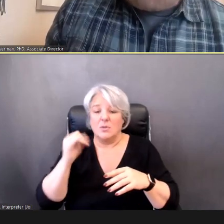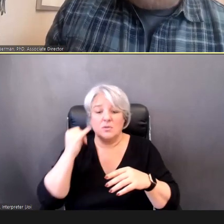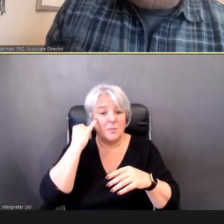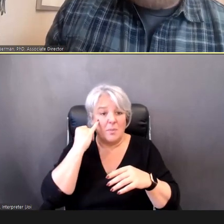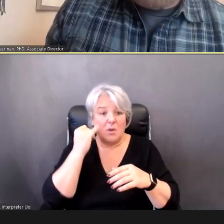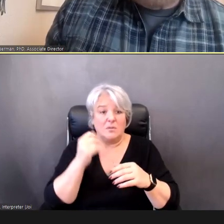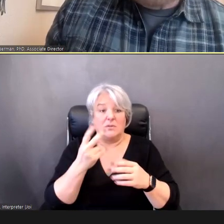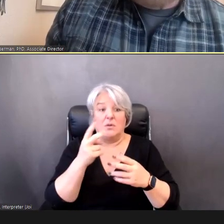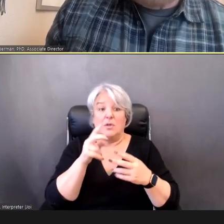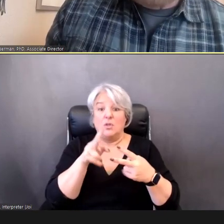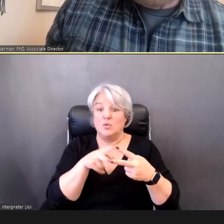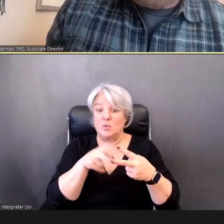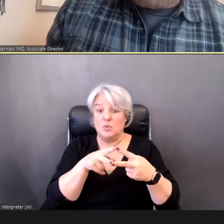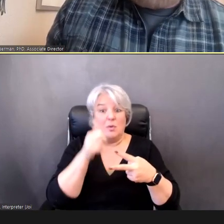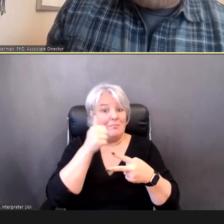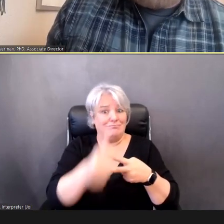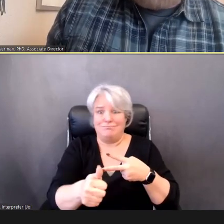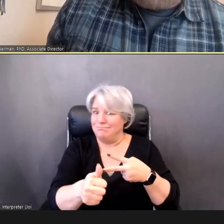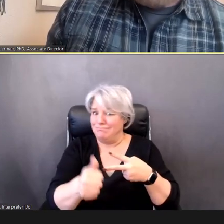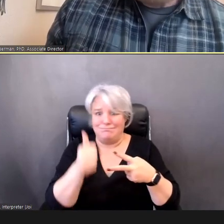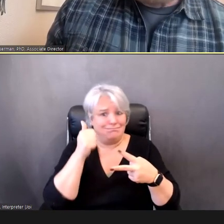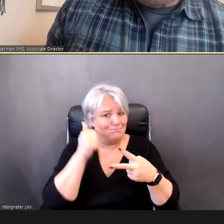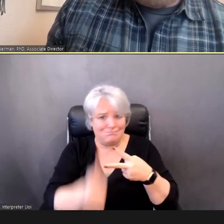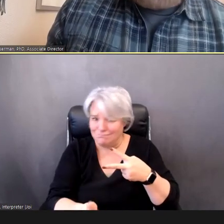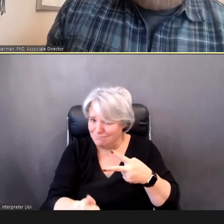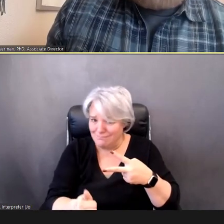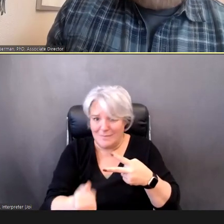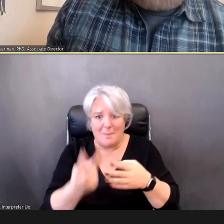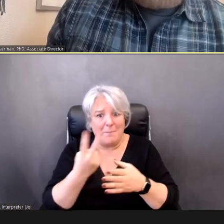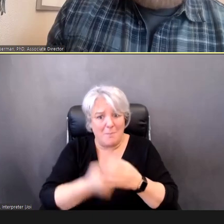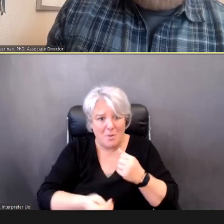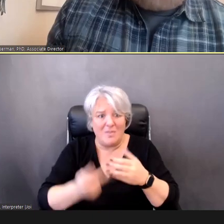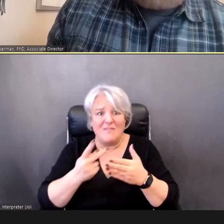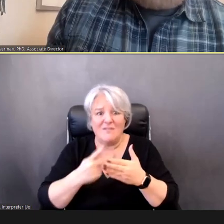go to a healthcare provider, And, what's going to happen there, Terry?